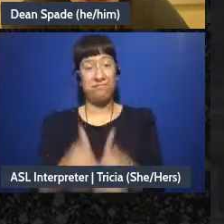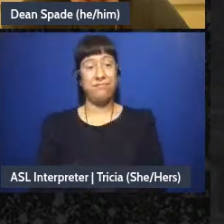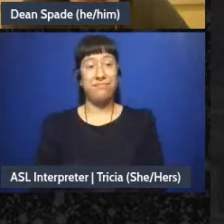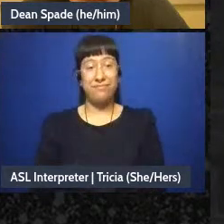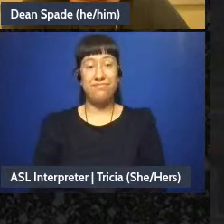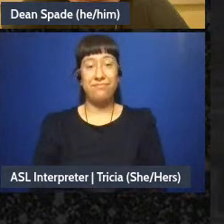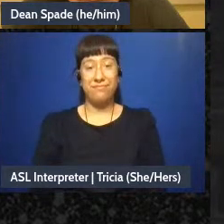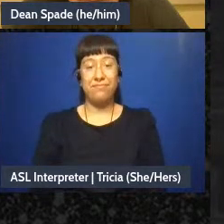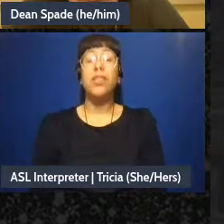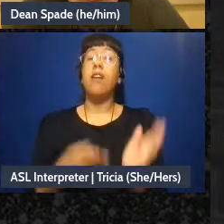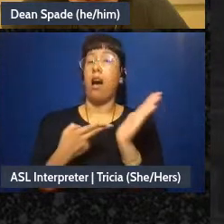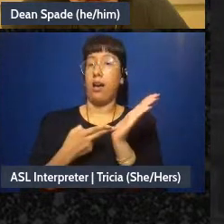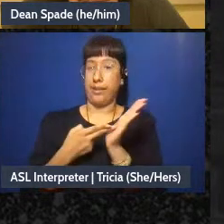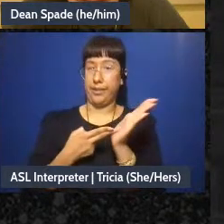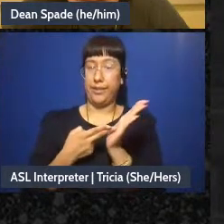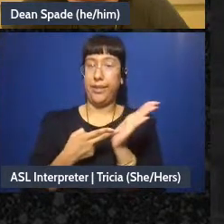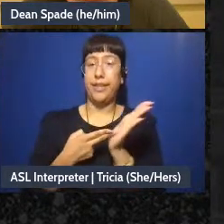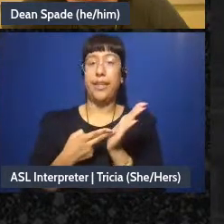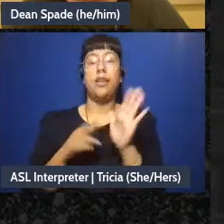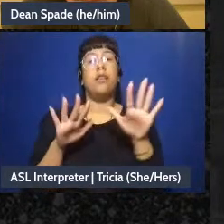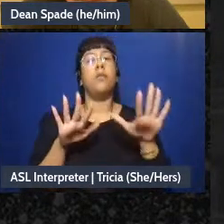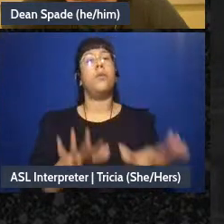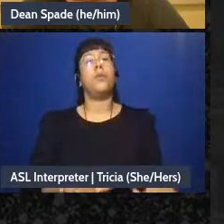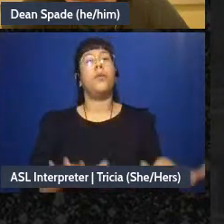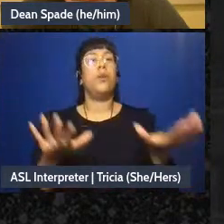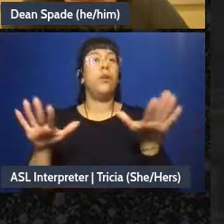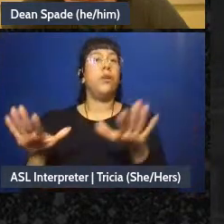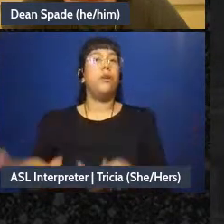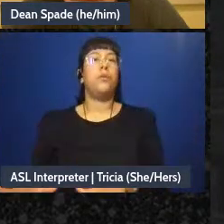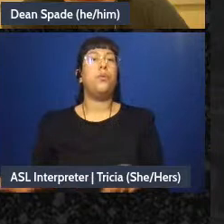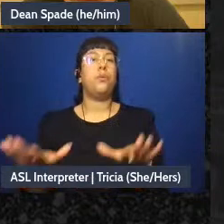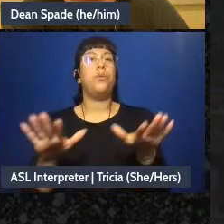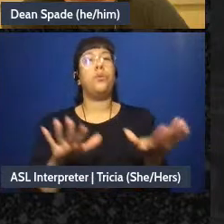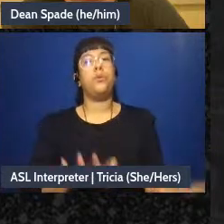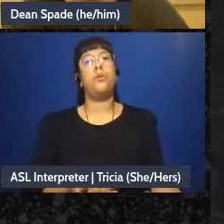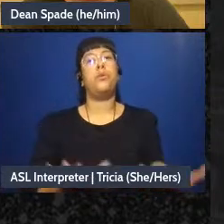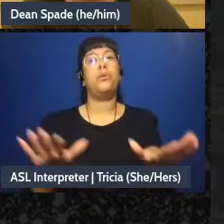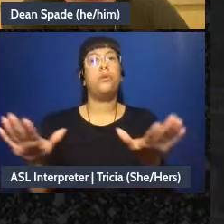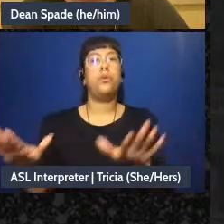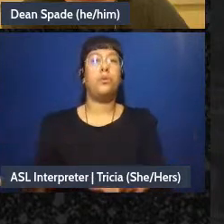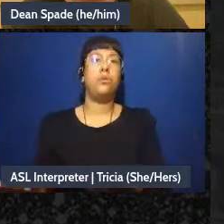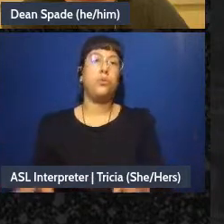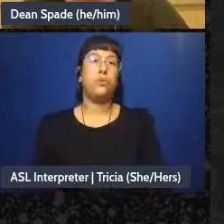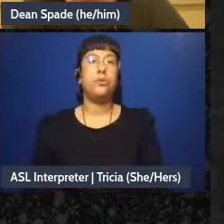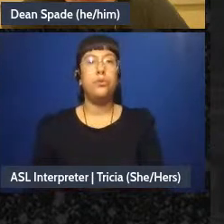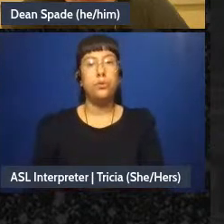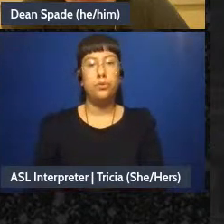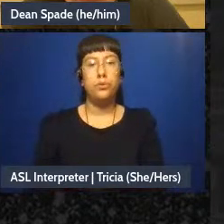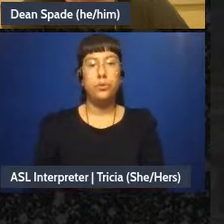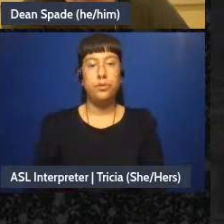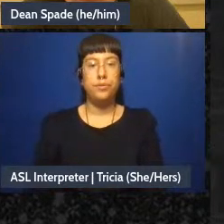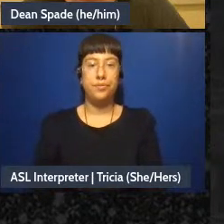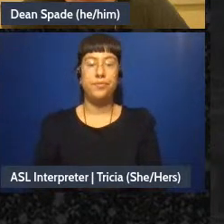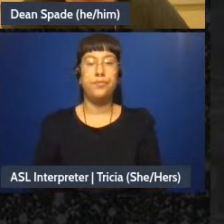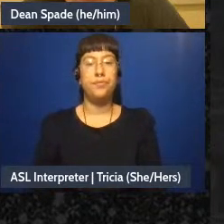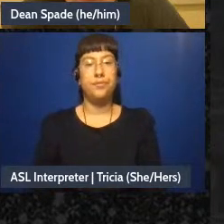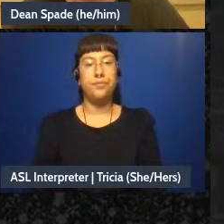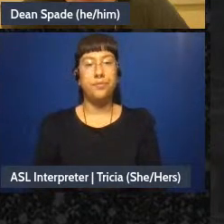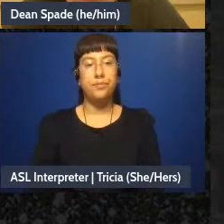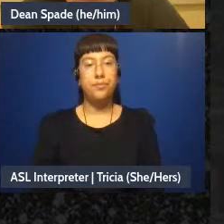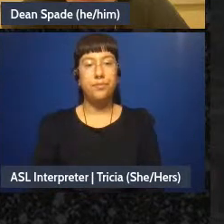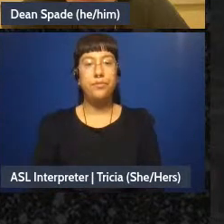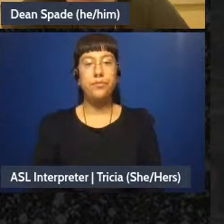Honesty, calmness